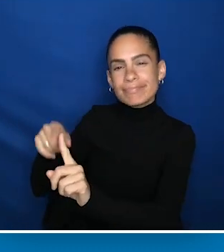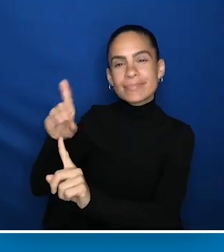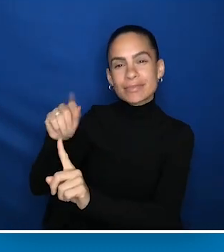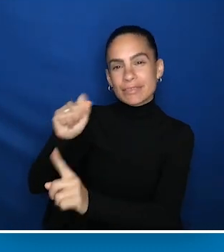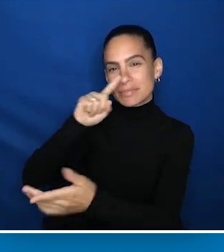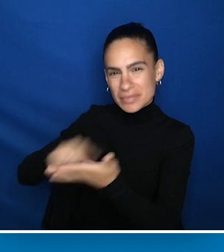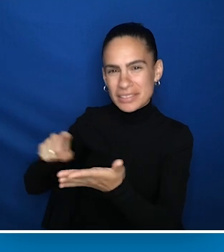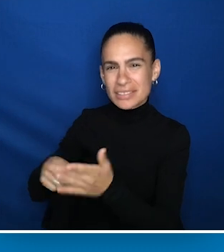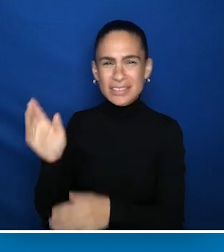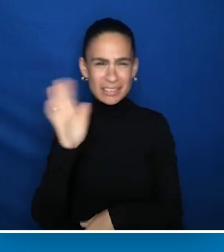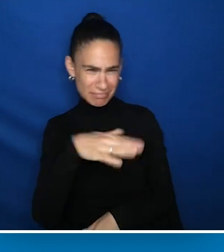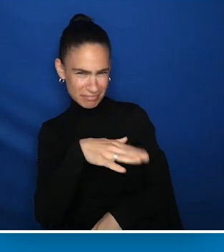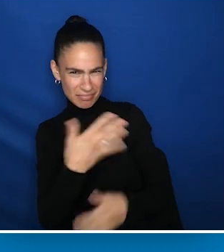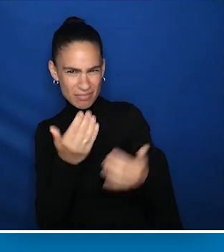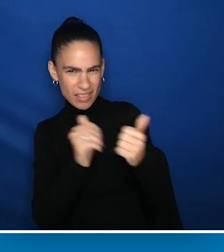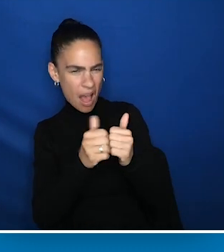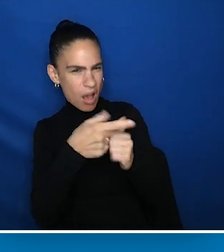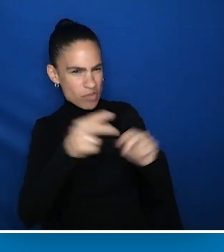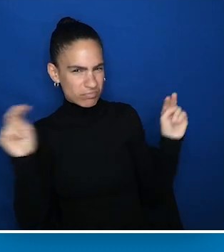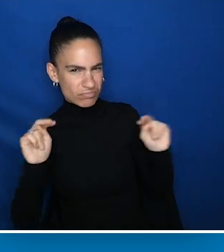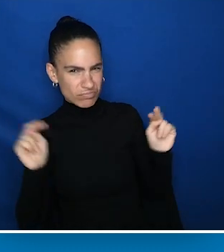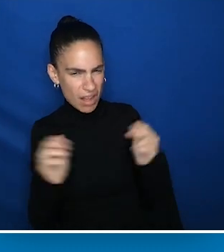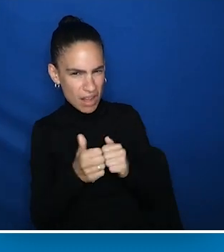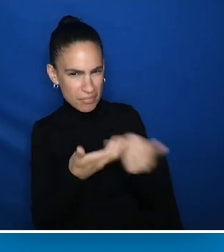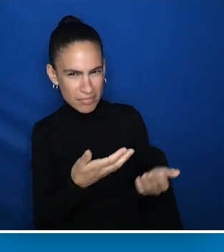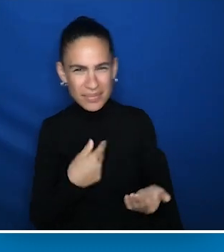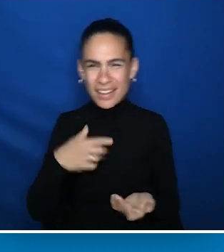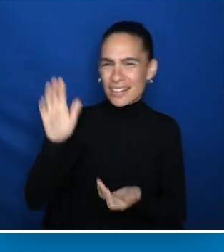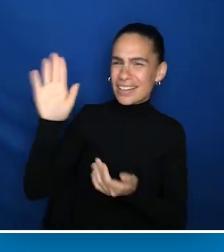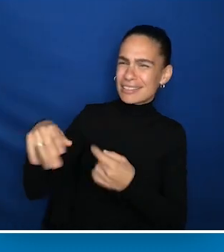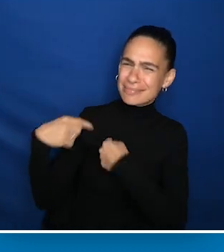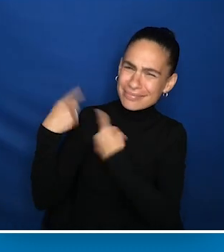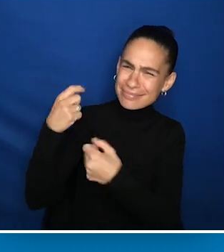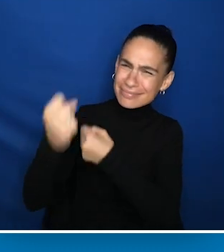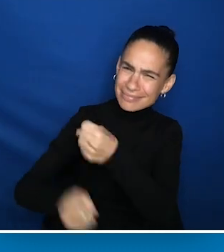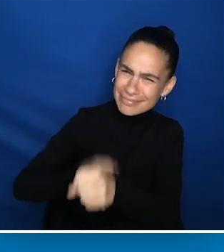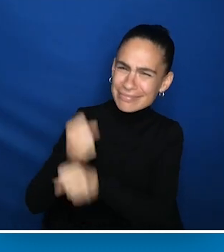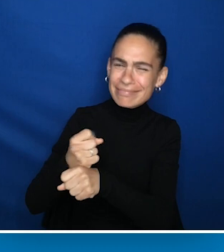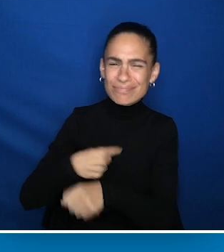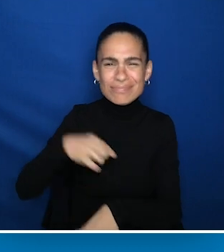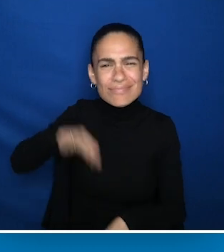He asked how I could possibly be objective. Over the years, I've benefited from wonderful